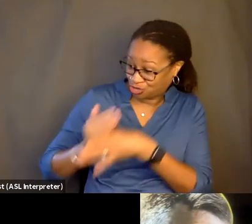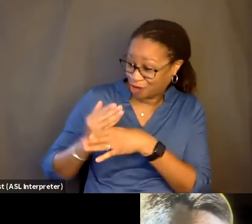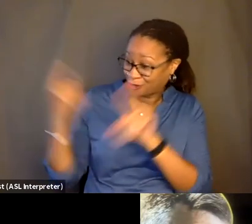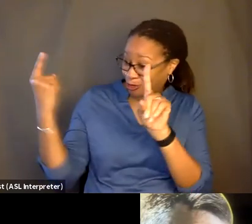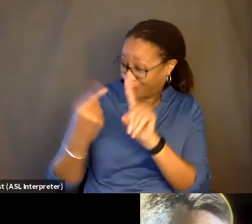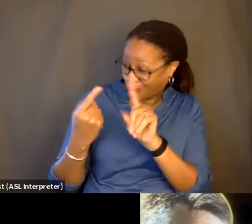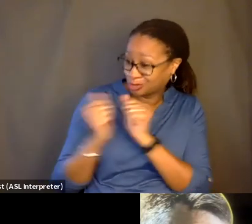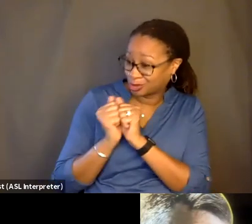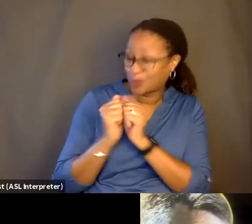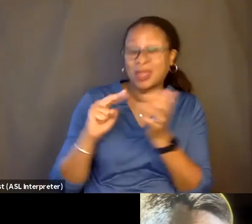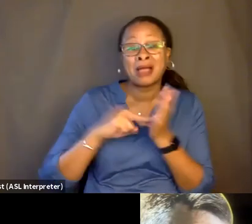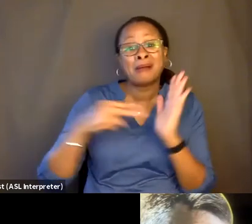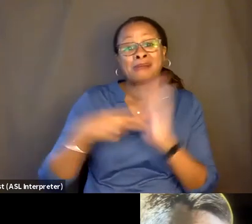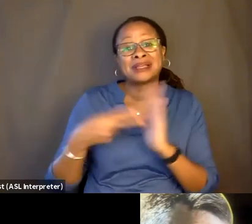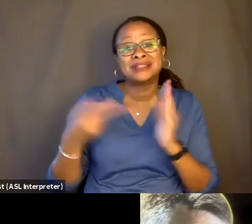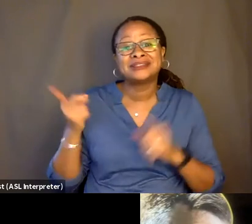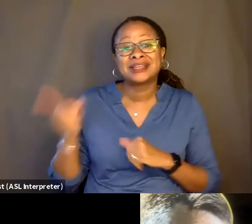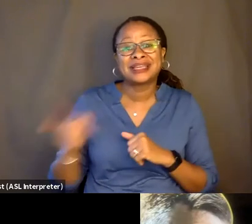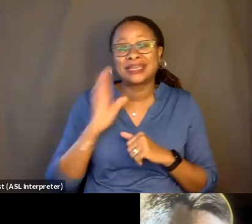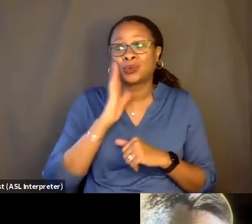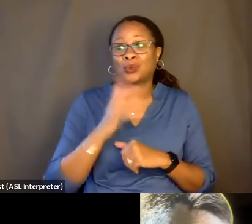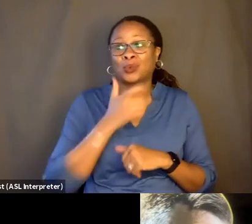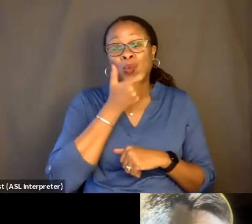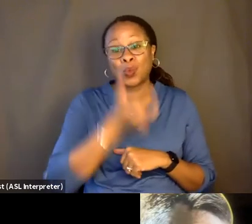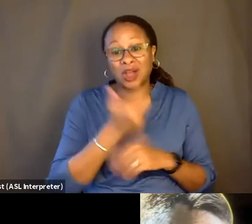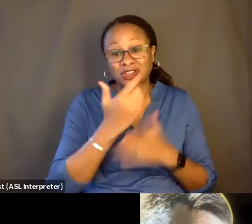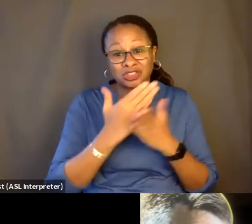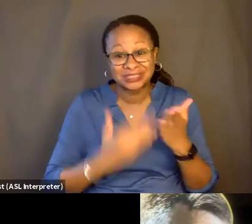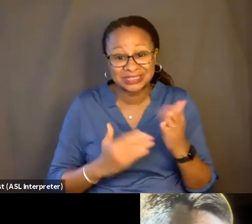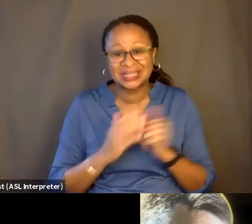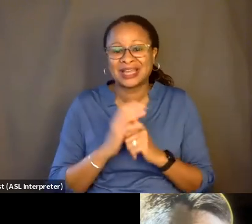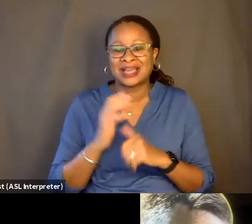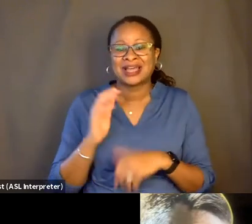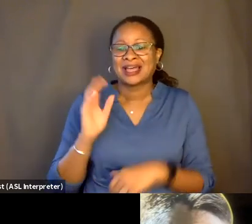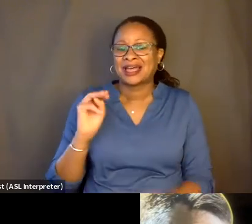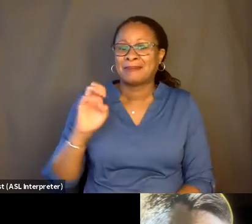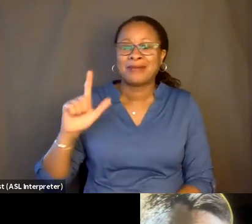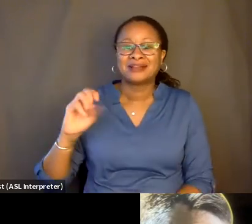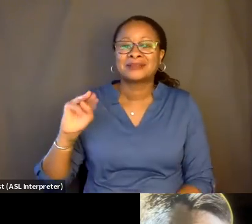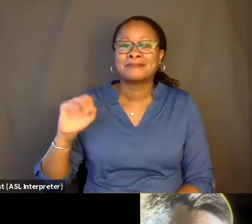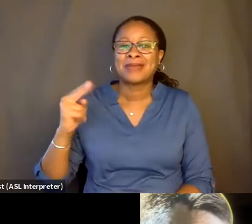meant that he would watch a scene that Nels Bangerter and I had cut.